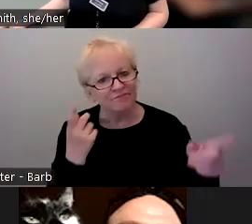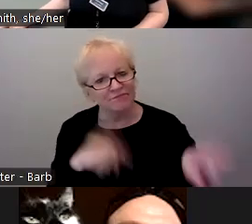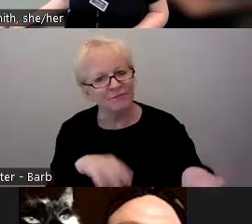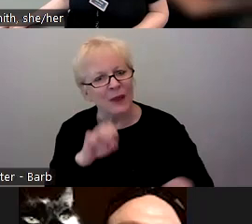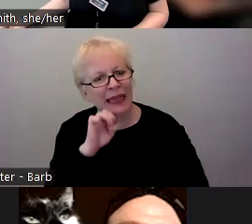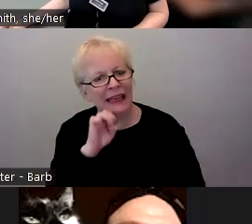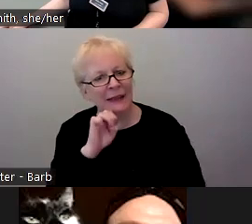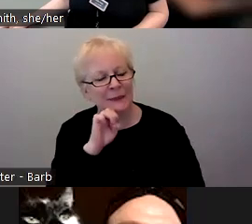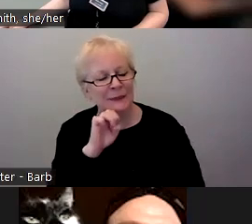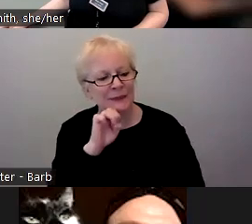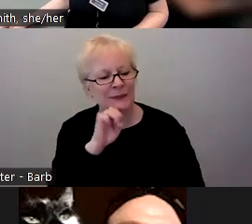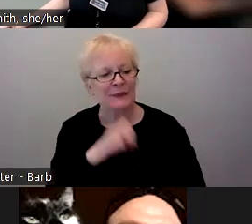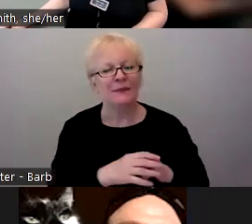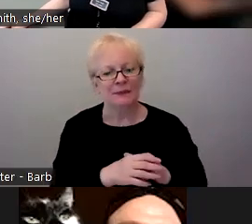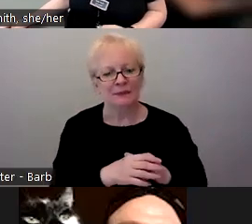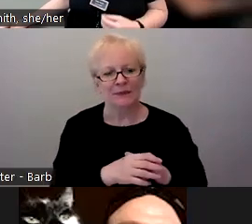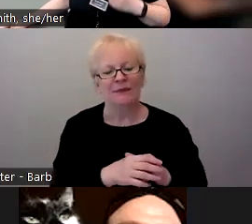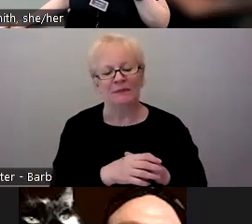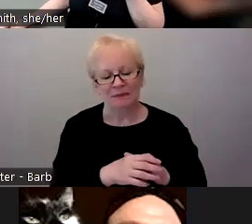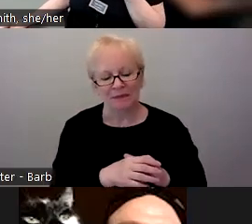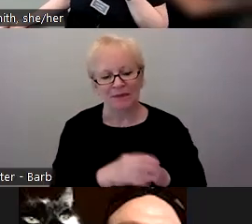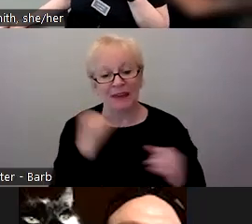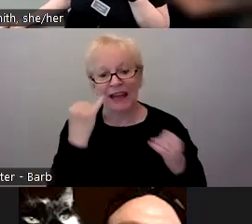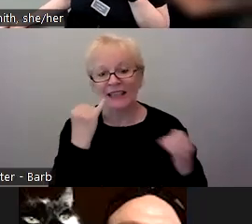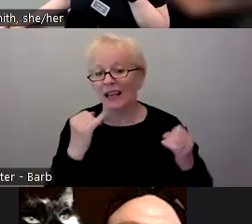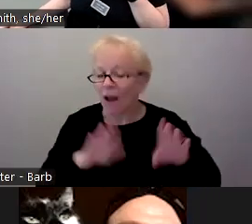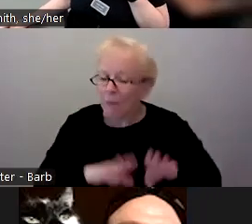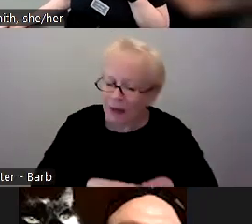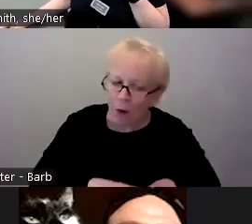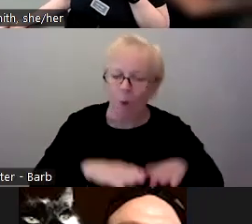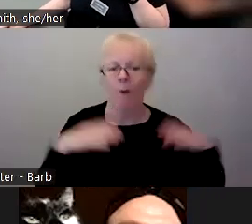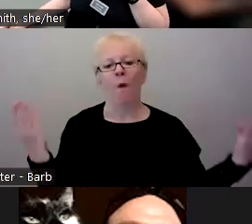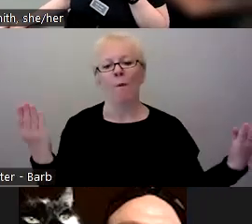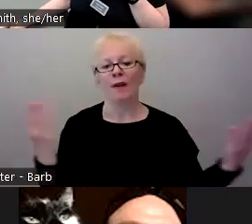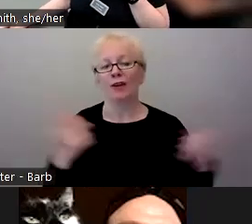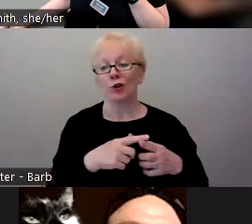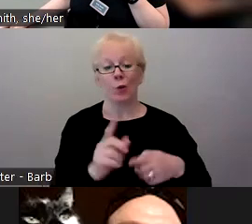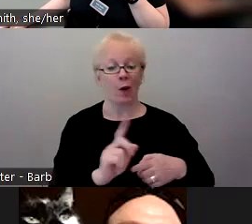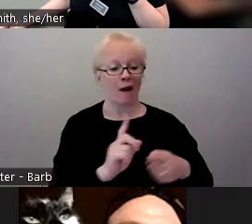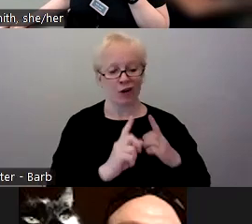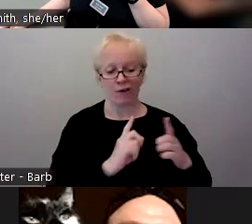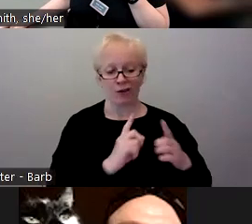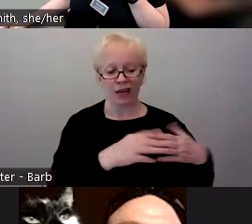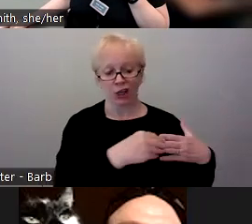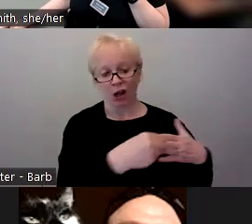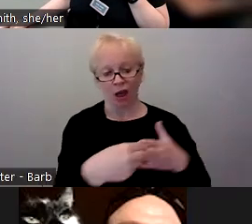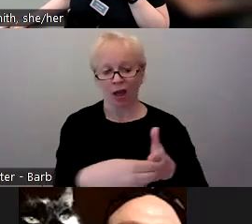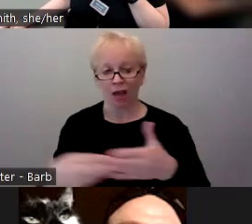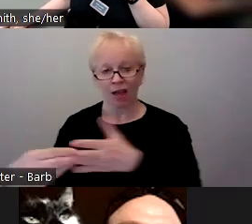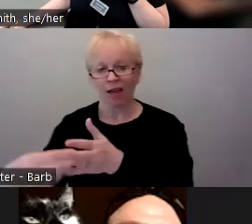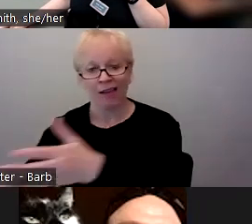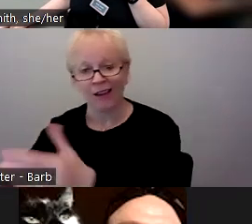I think that the idea of being open to where the conversation goes, so many times my partner